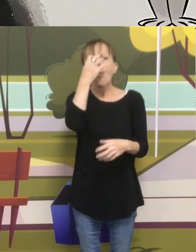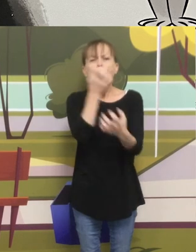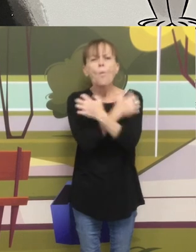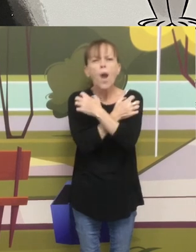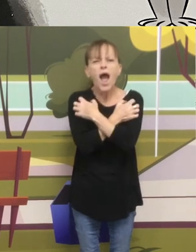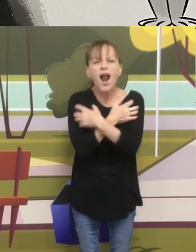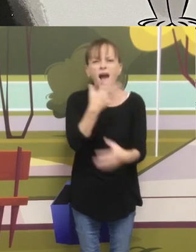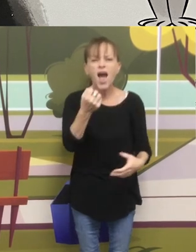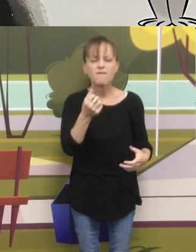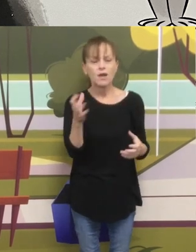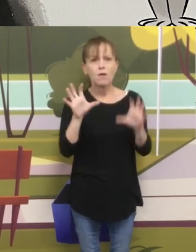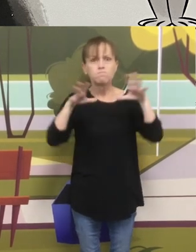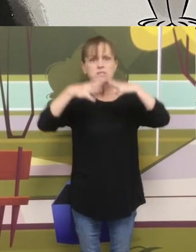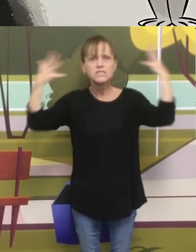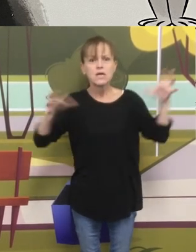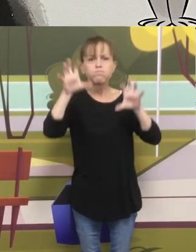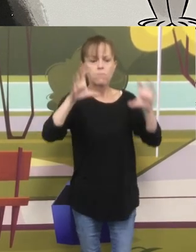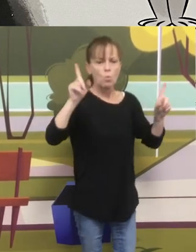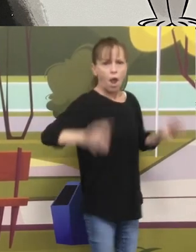Their bottoms have extra thick fur